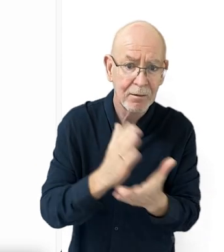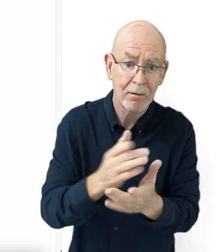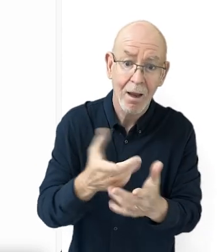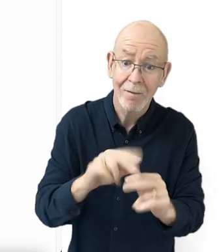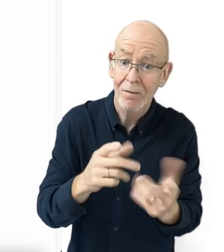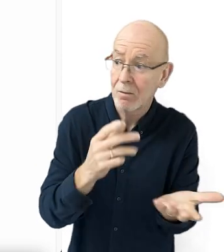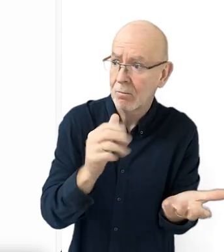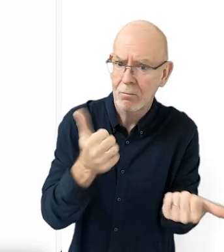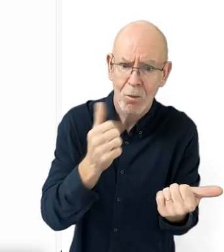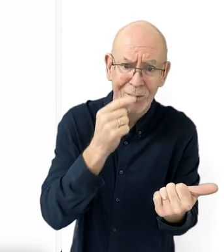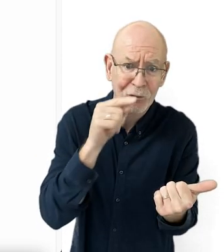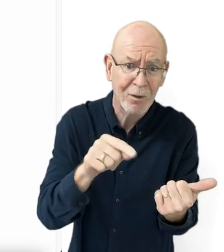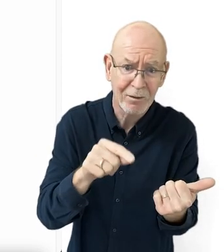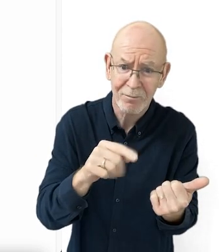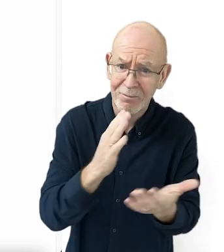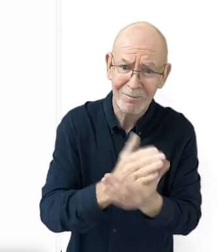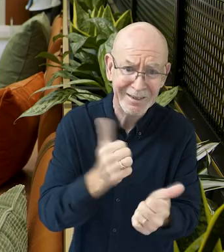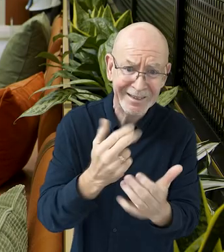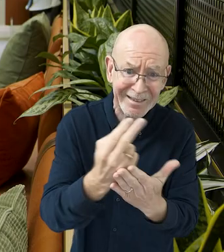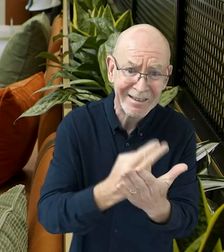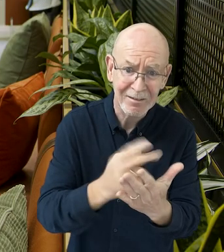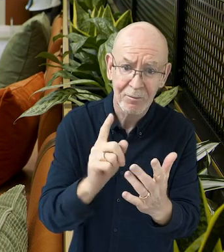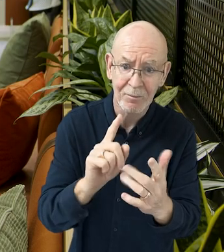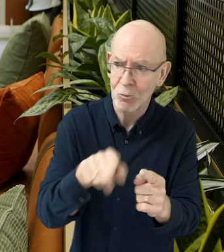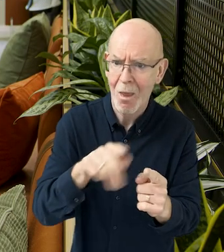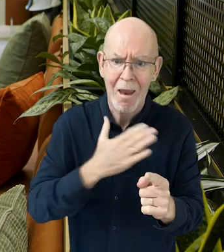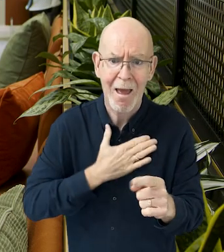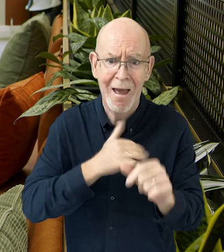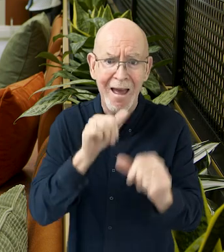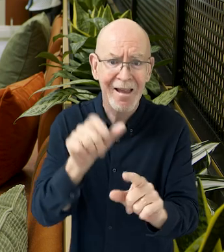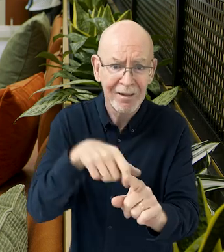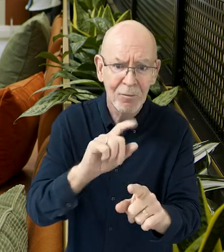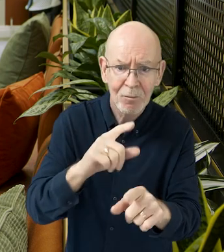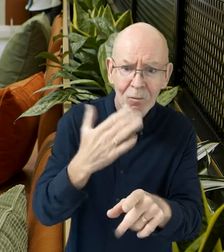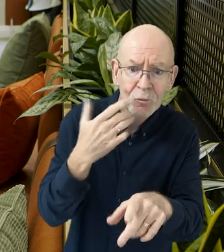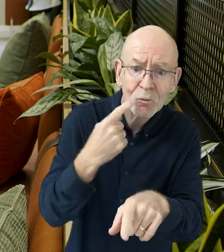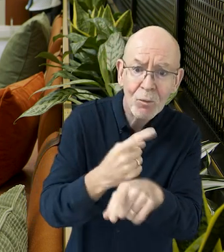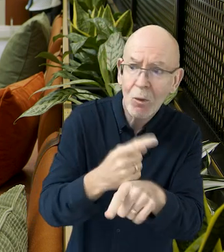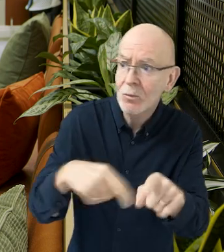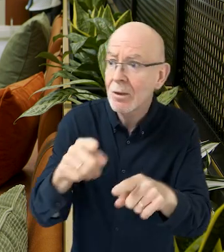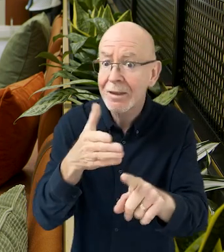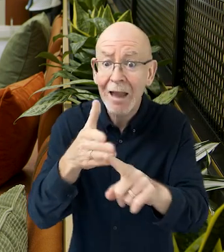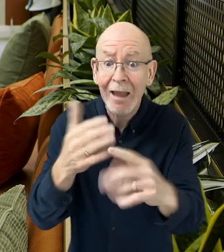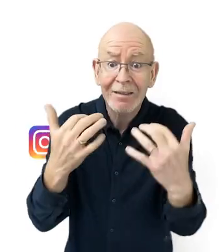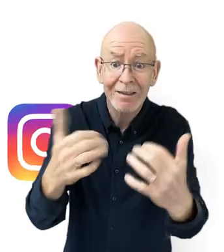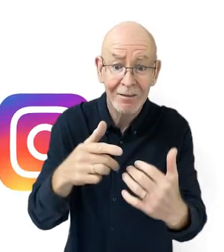Follower has quite a bit of potential, because it's designed around what you like. So when we talk about our target audience,